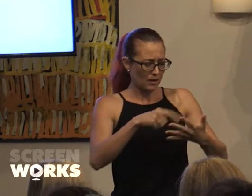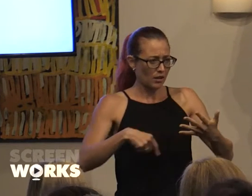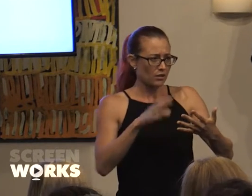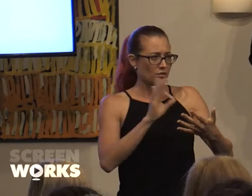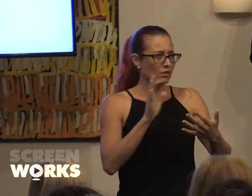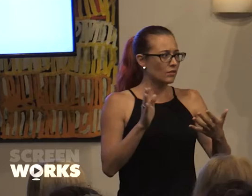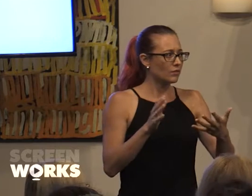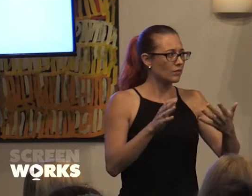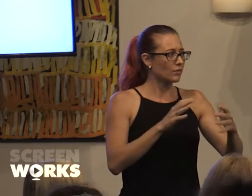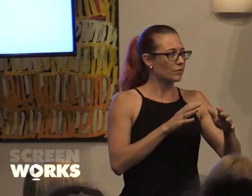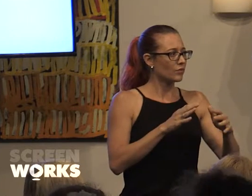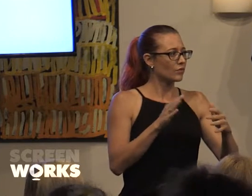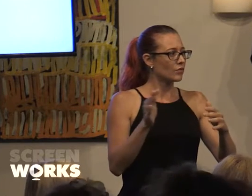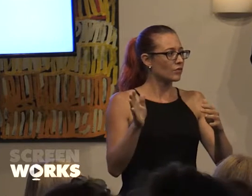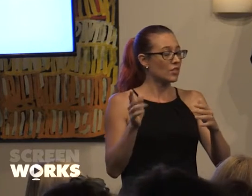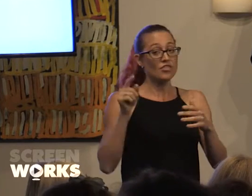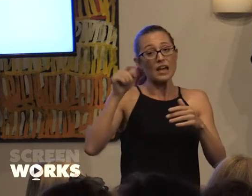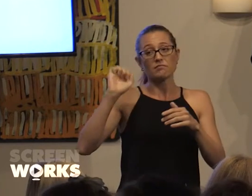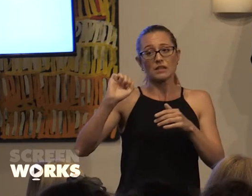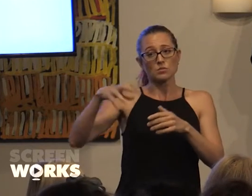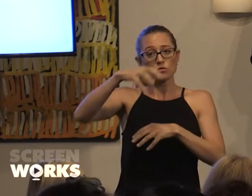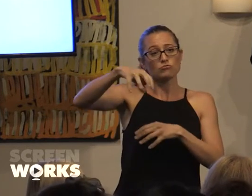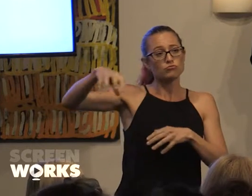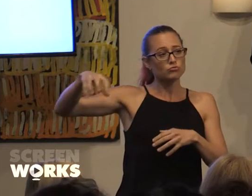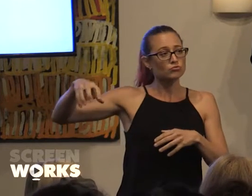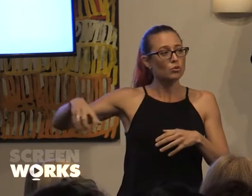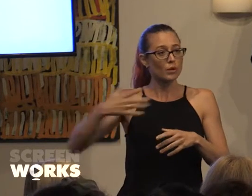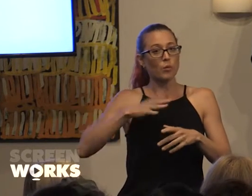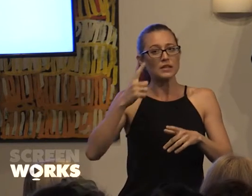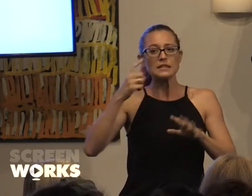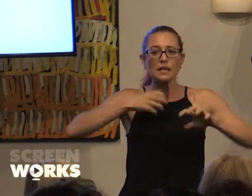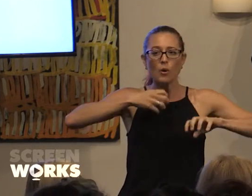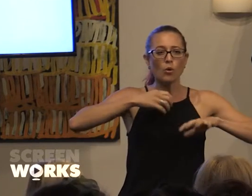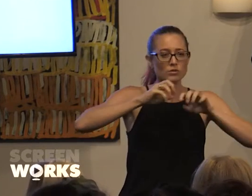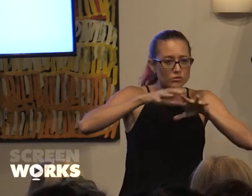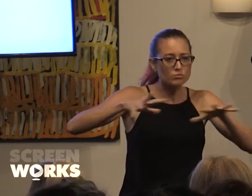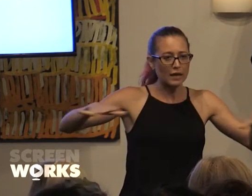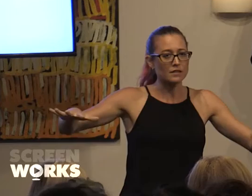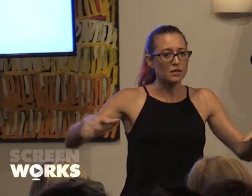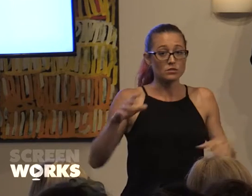application could be regional but we want to see more of a spread and so it was fantastic. It was well